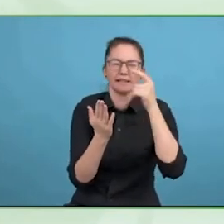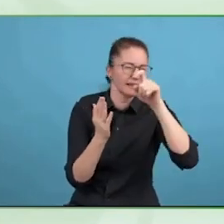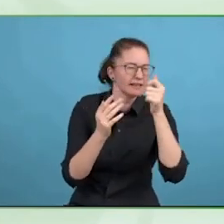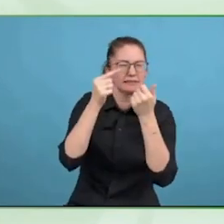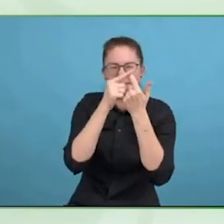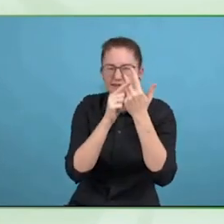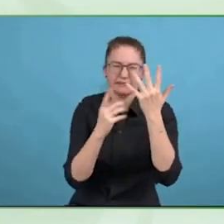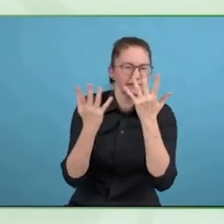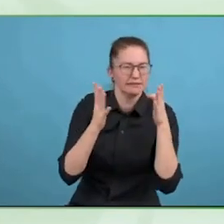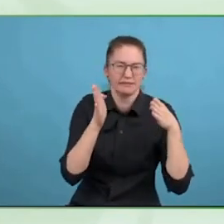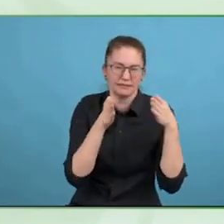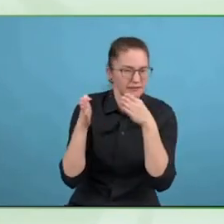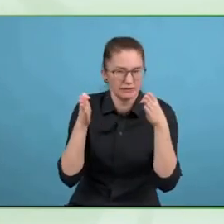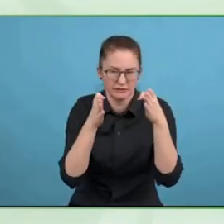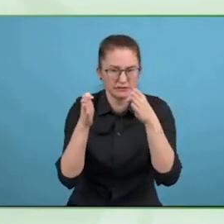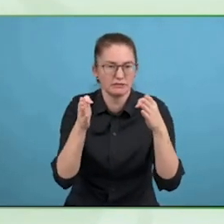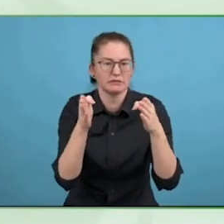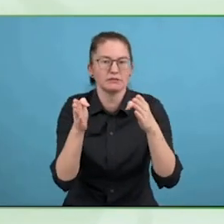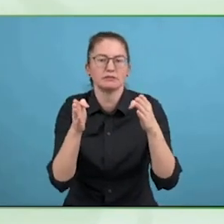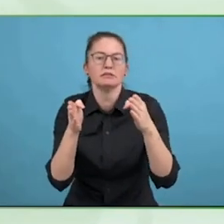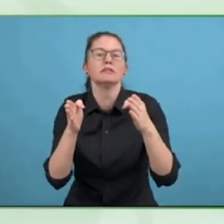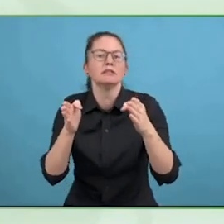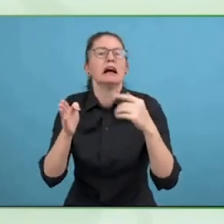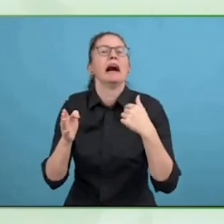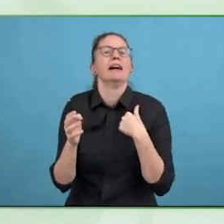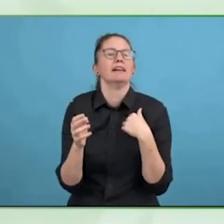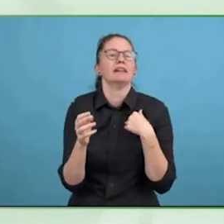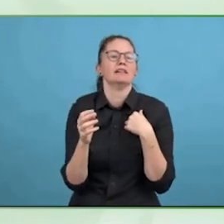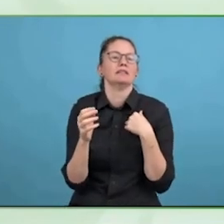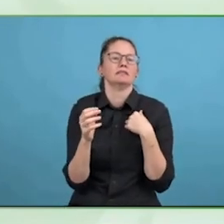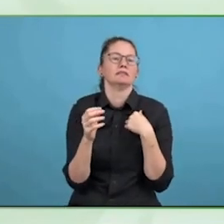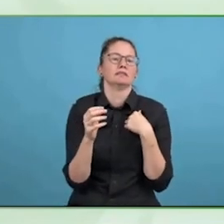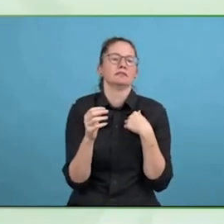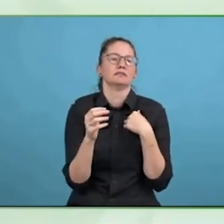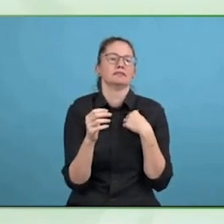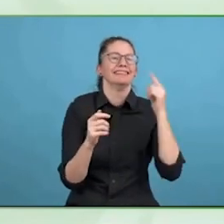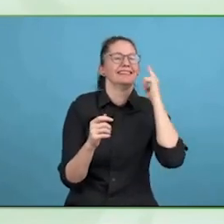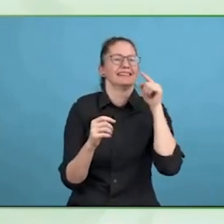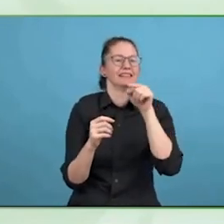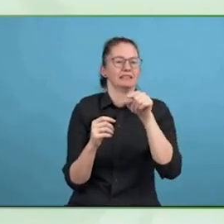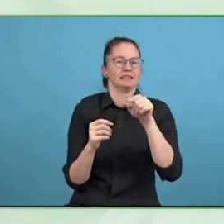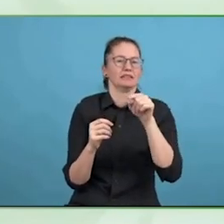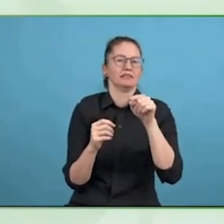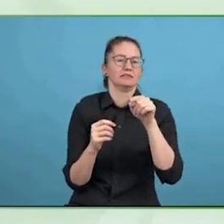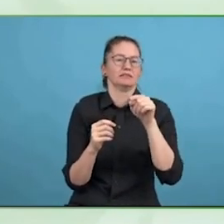November last year I have also had many conversations with a